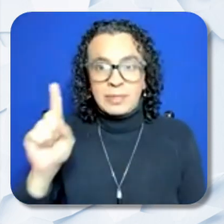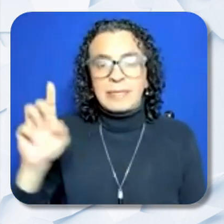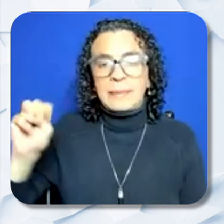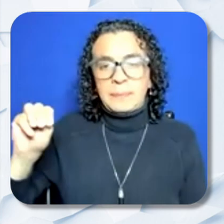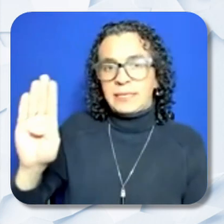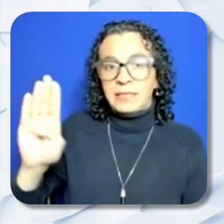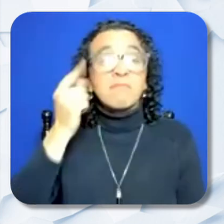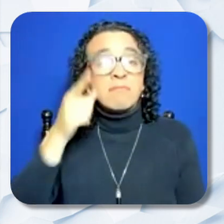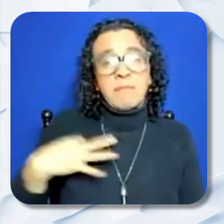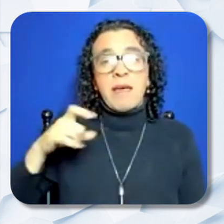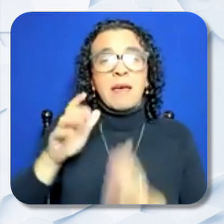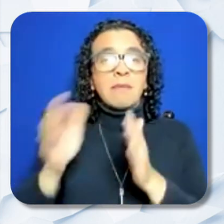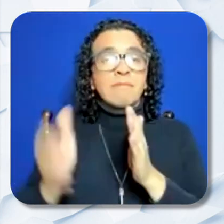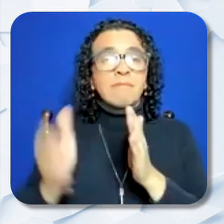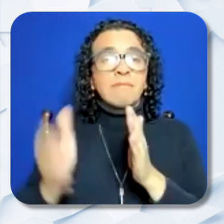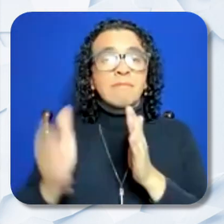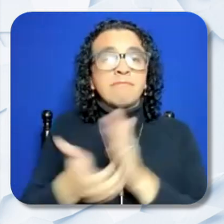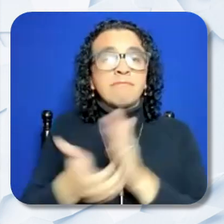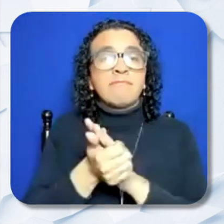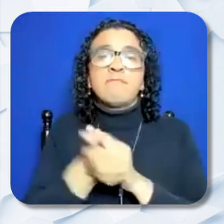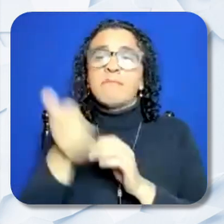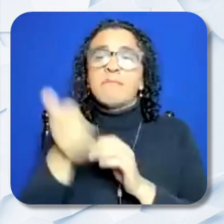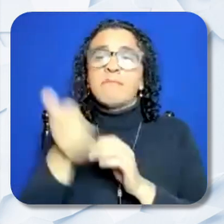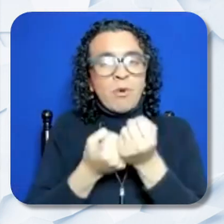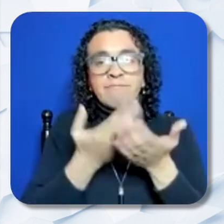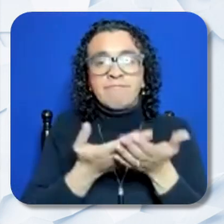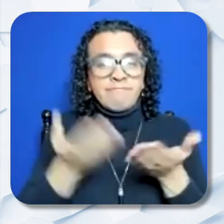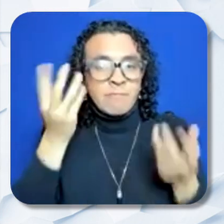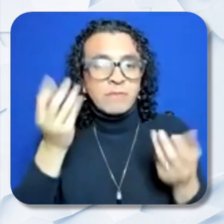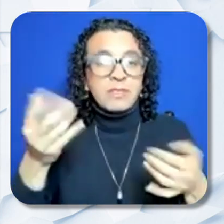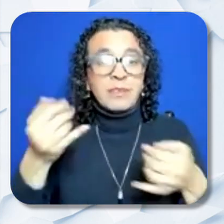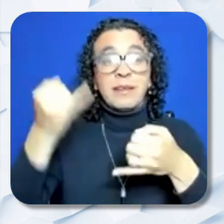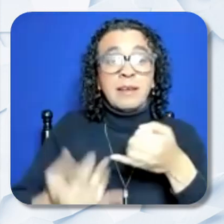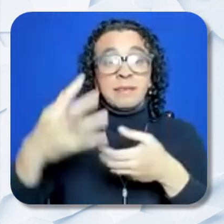evidence. The last application. The last submitted application will be the one considered for review.